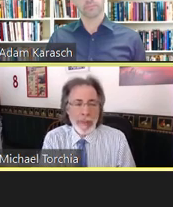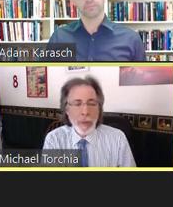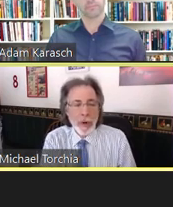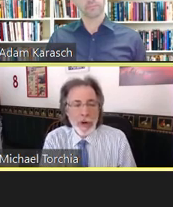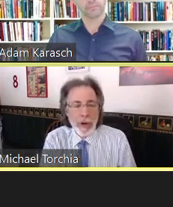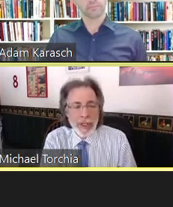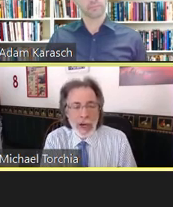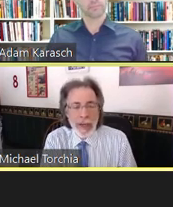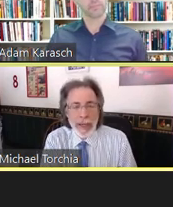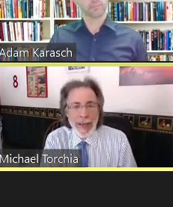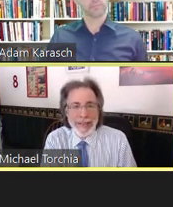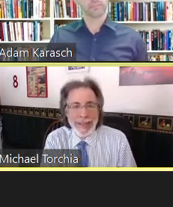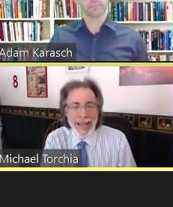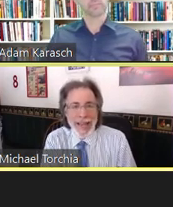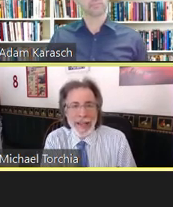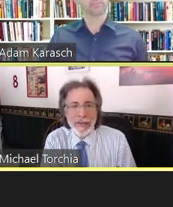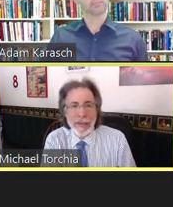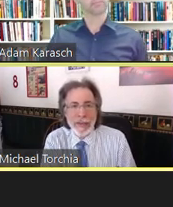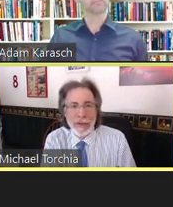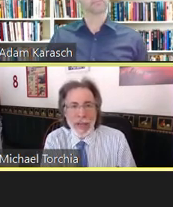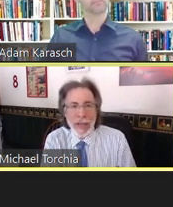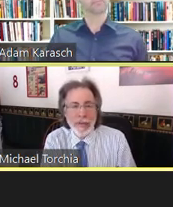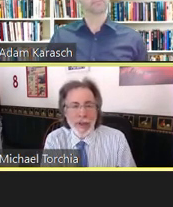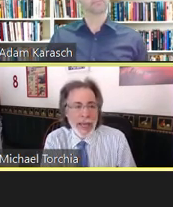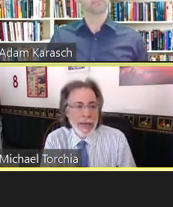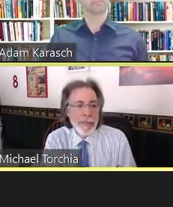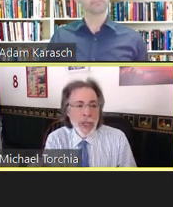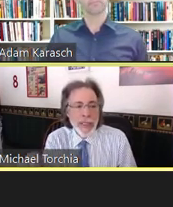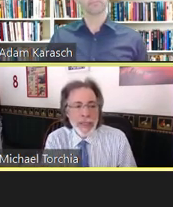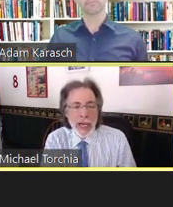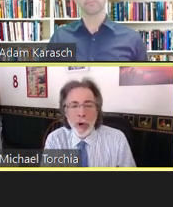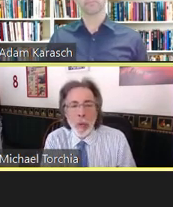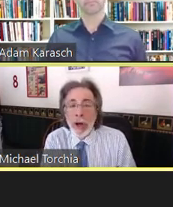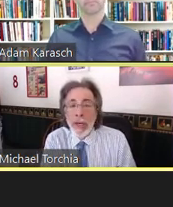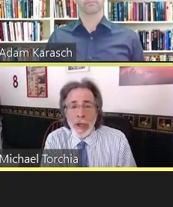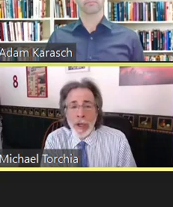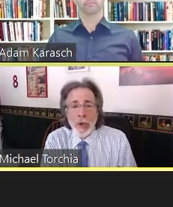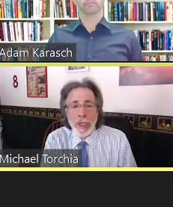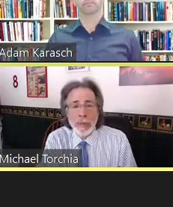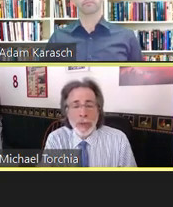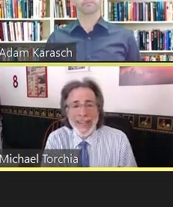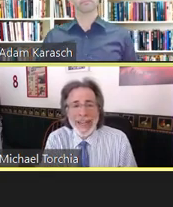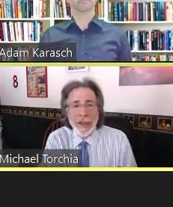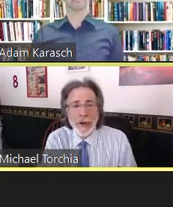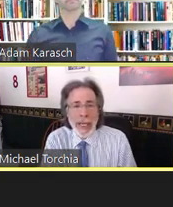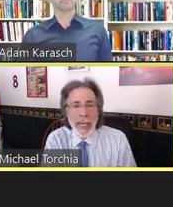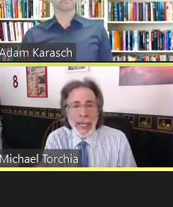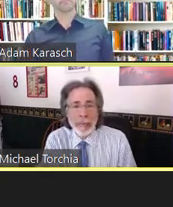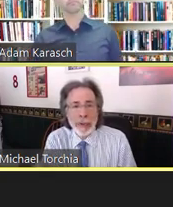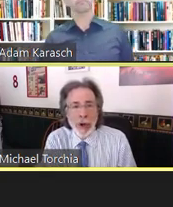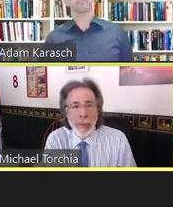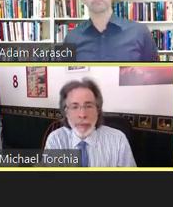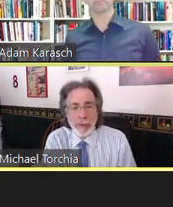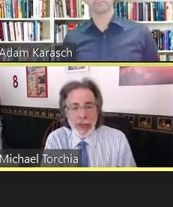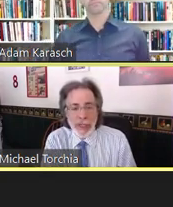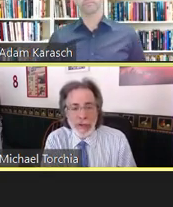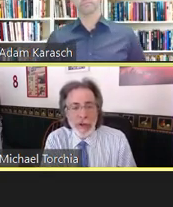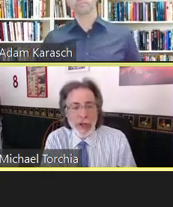But we're going to be talking about today-- as Adam said-- Title I, which is particularly employment provisions.